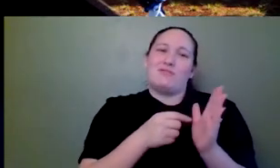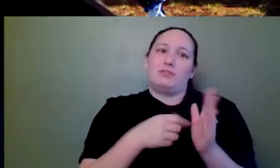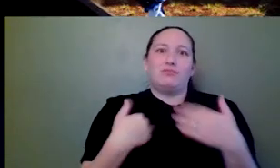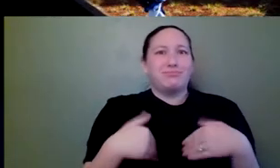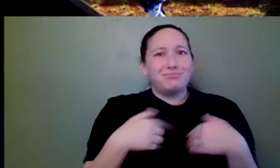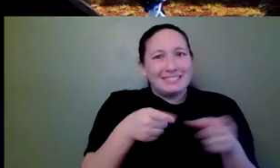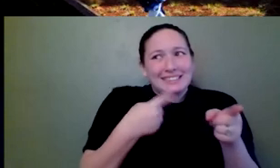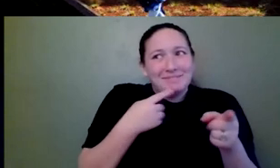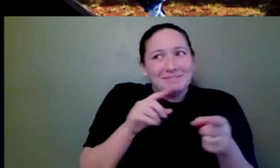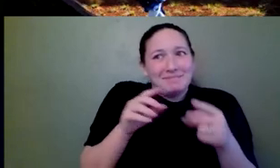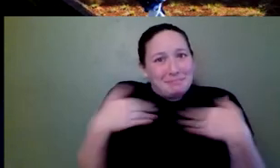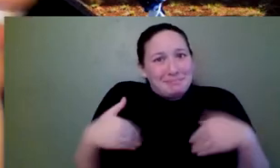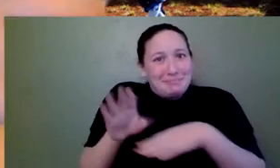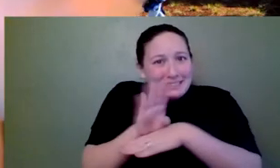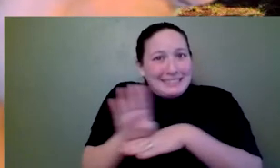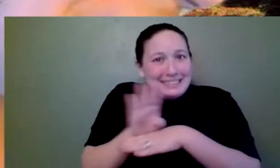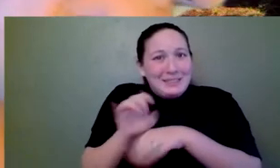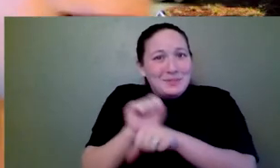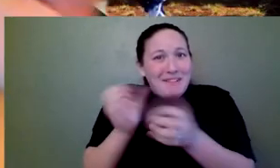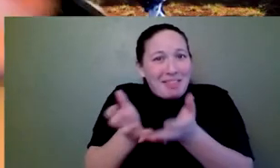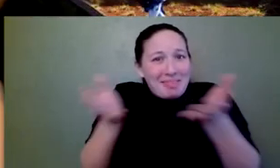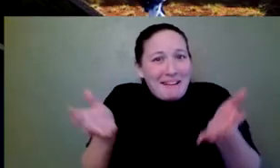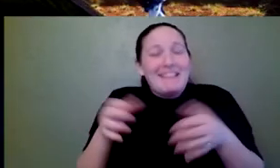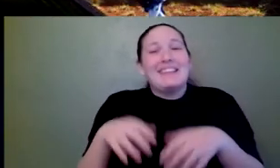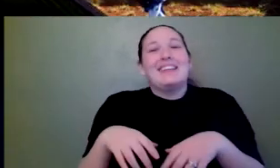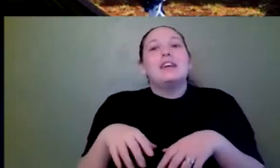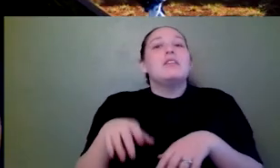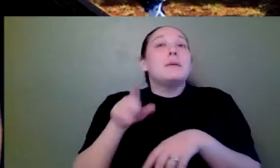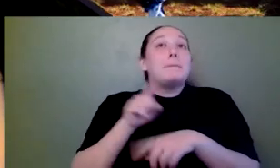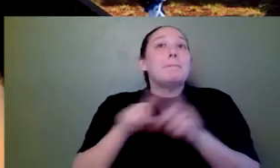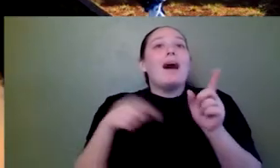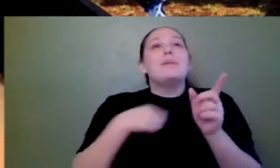mentioned, as you guys notice, he works a lot. But of all the games that you have created, do you